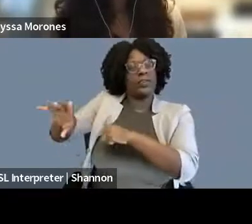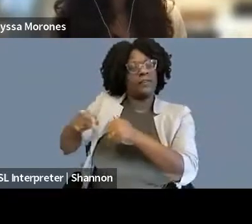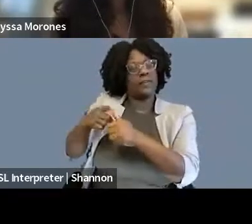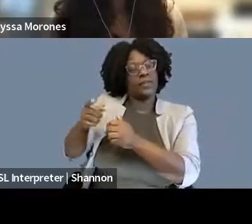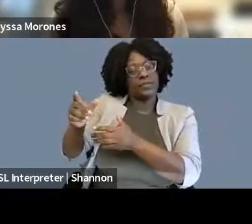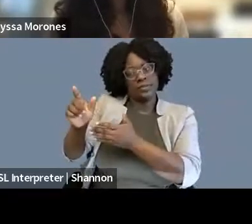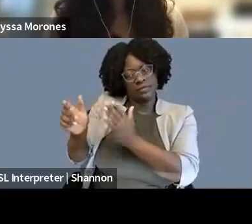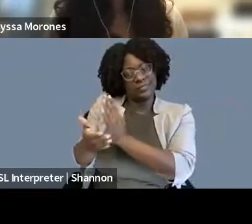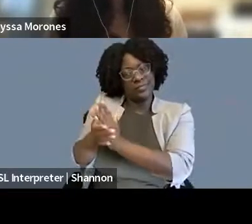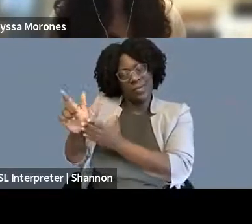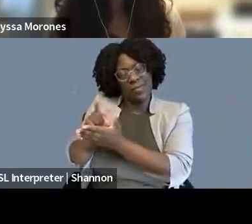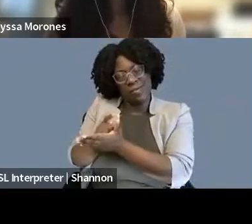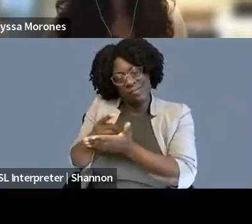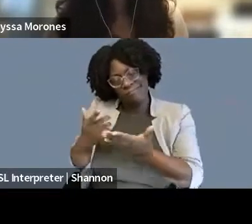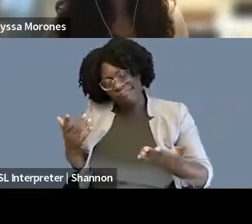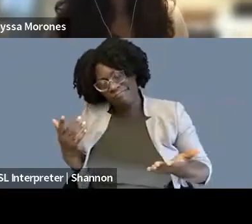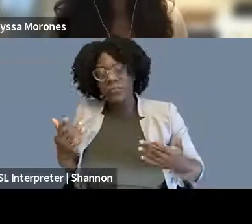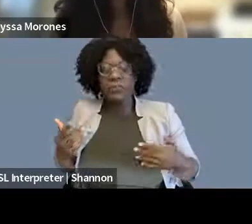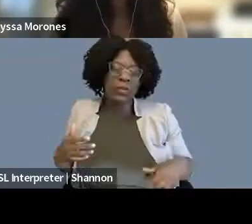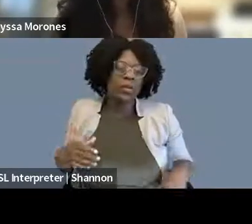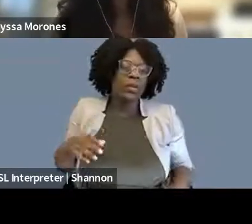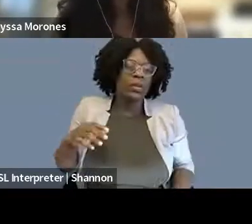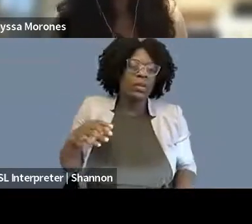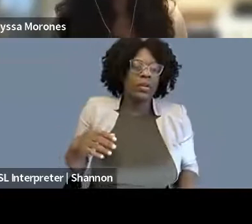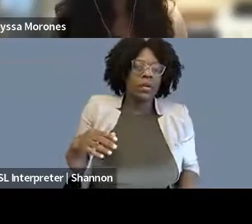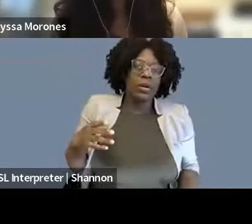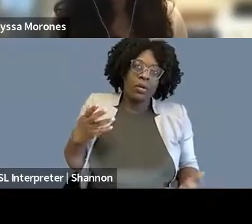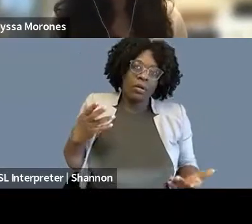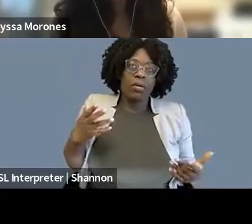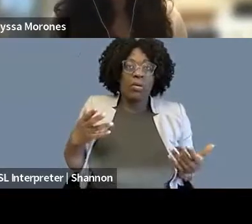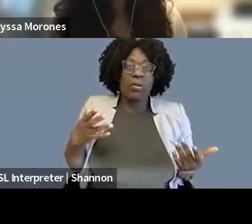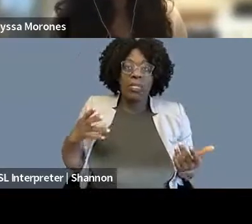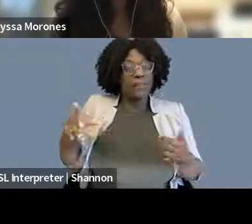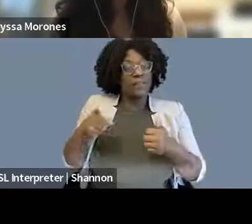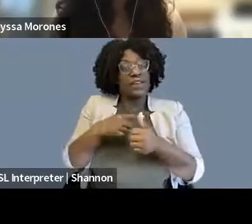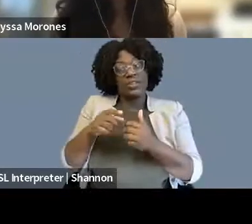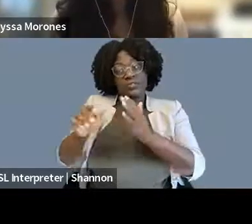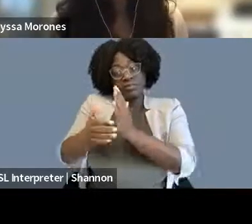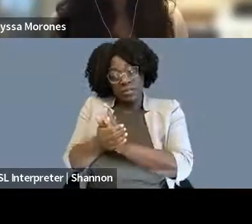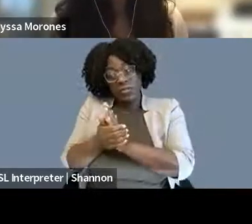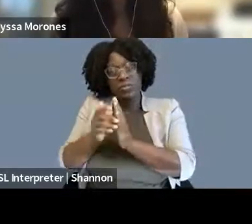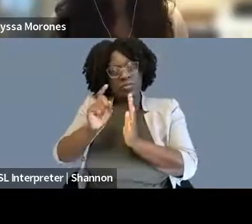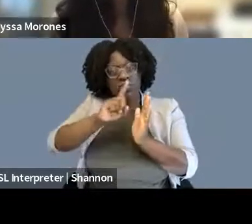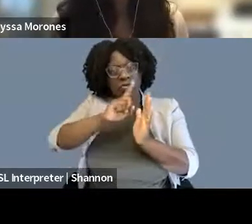I think it serves the goals of the First Amendment, which is cultivating free speech for everyone on an equal basis,